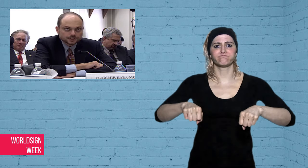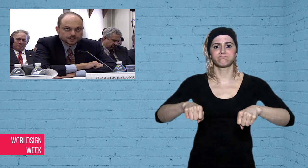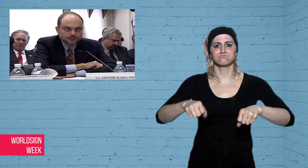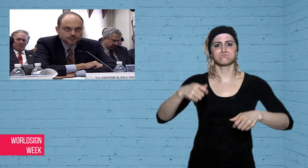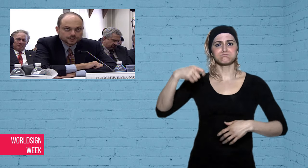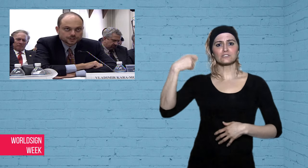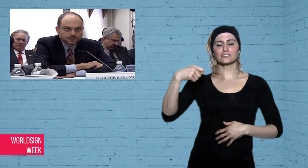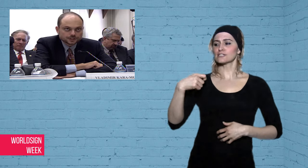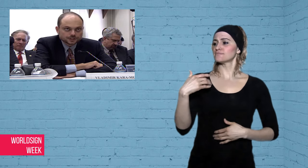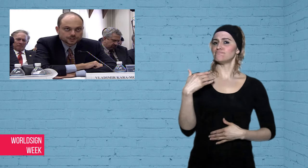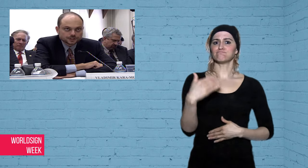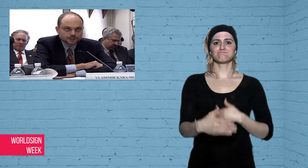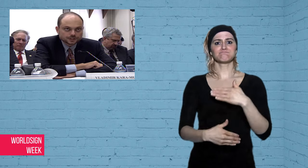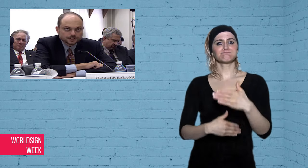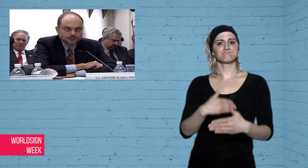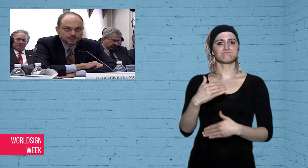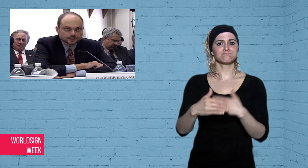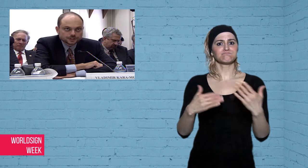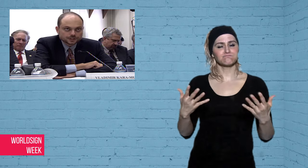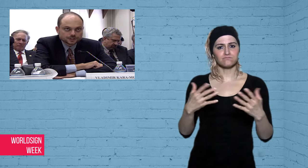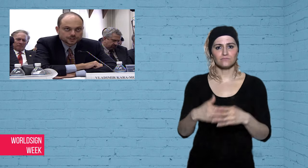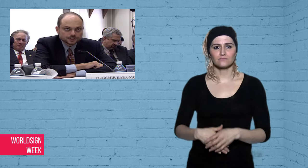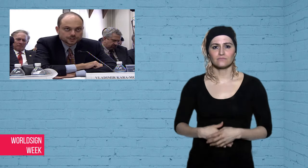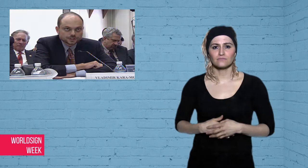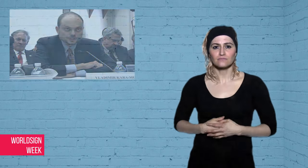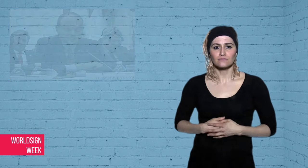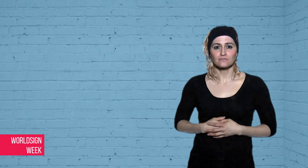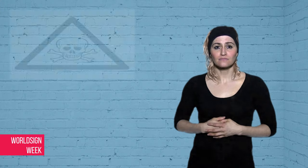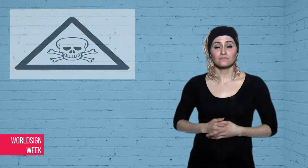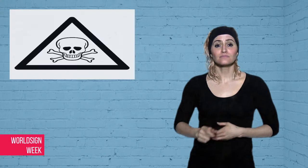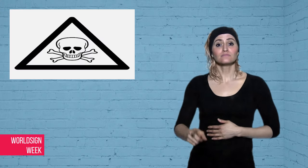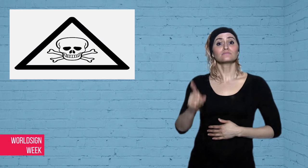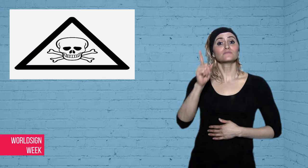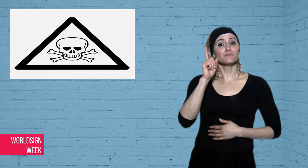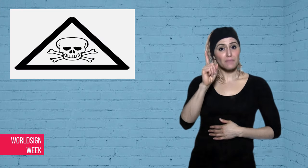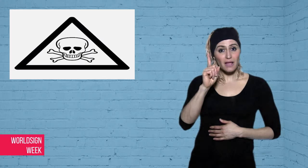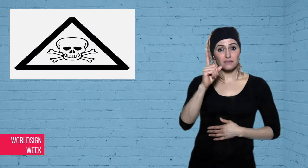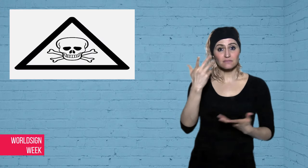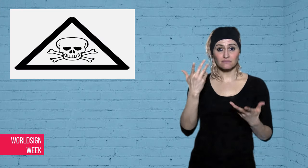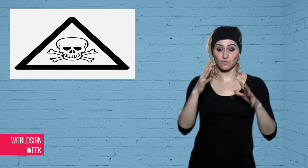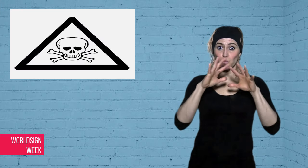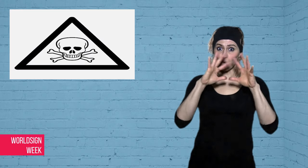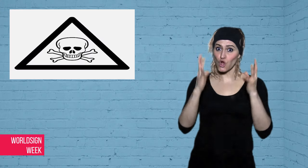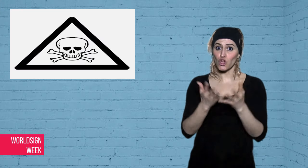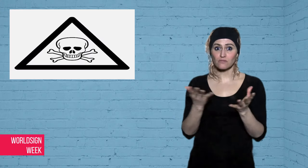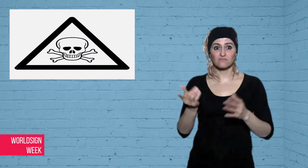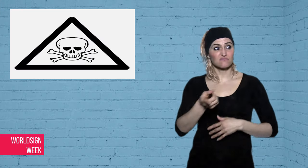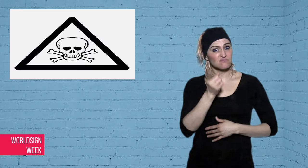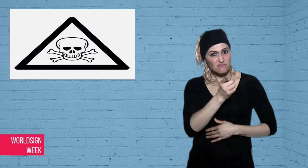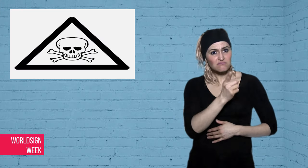the heavy criticism, Putin has proved